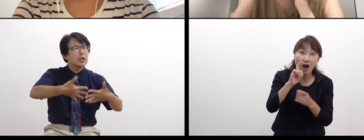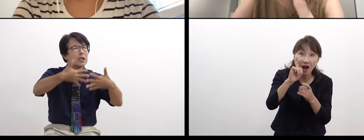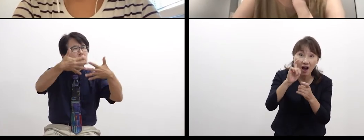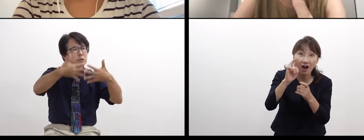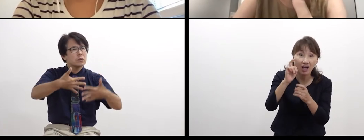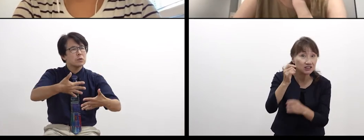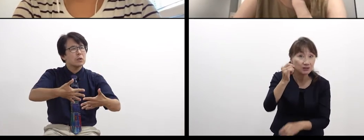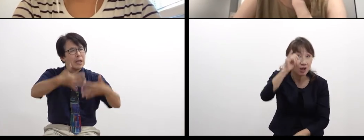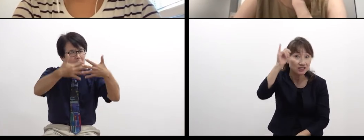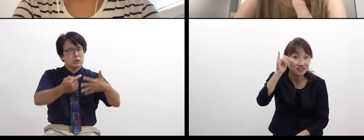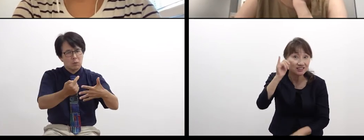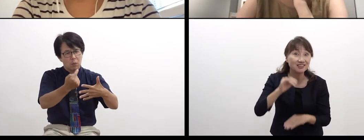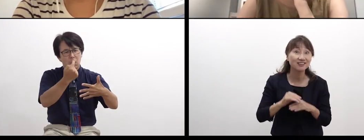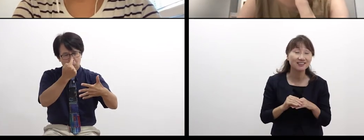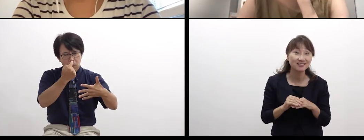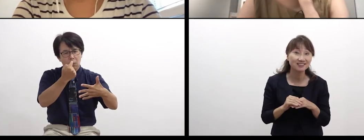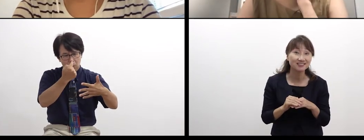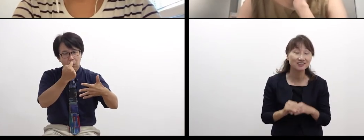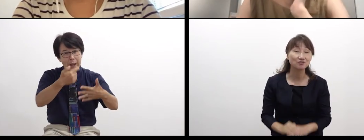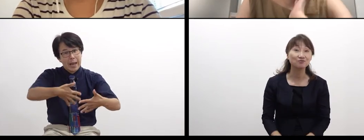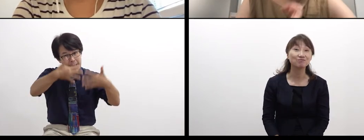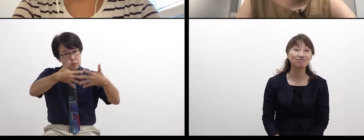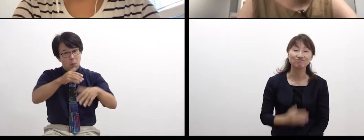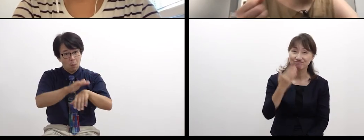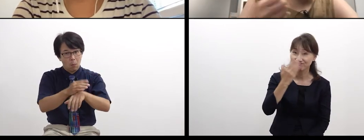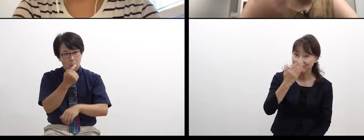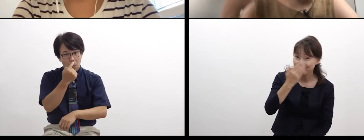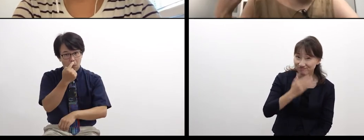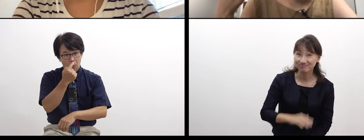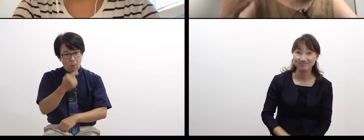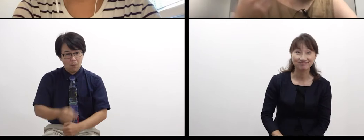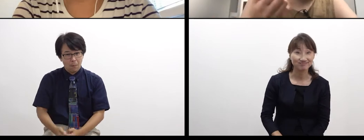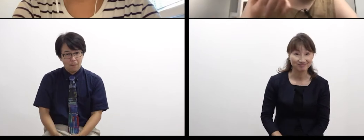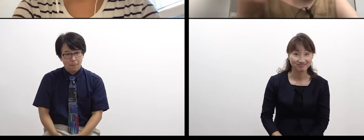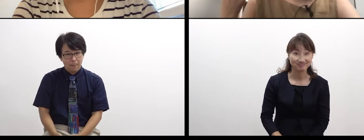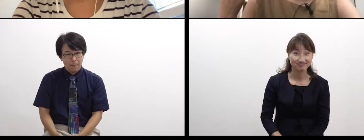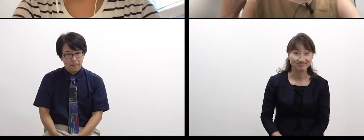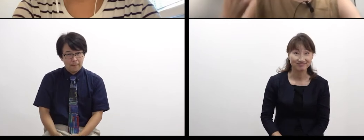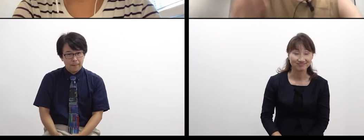Did you move